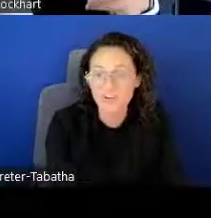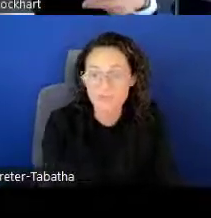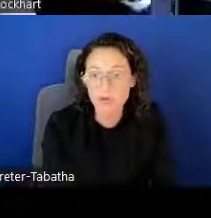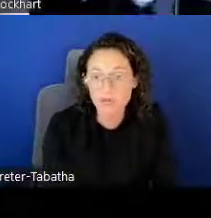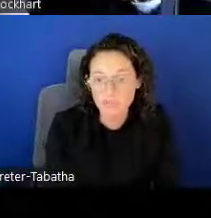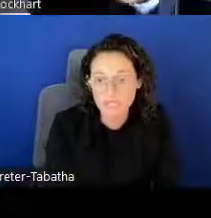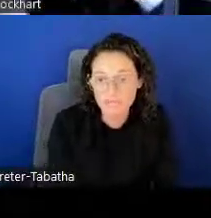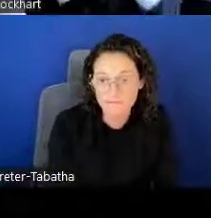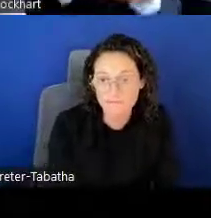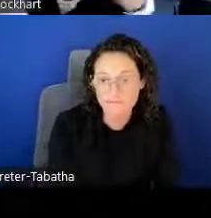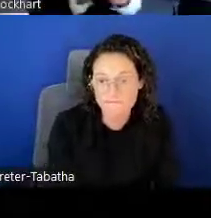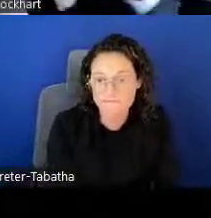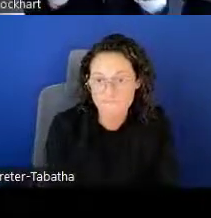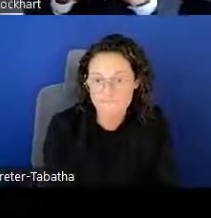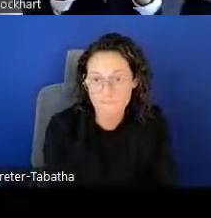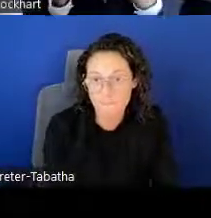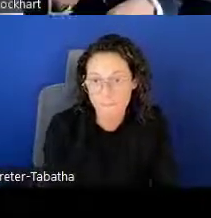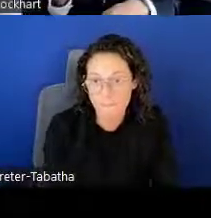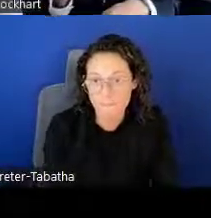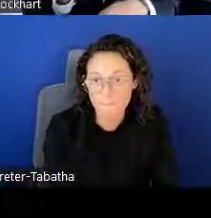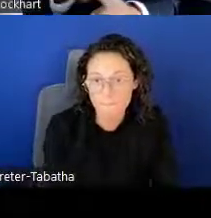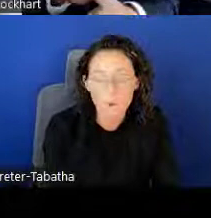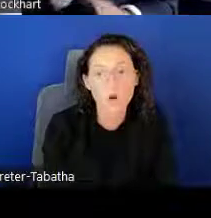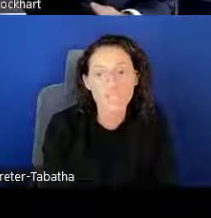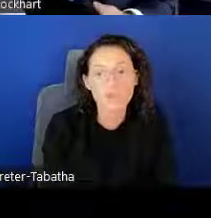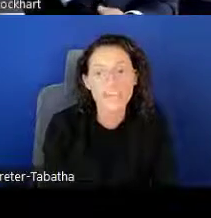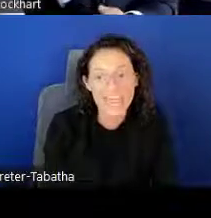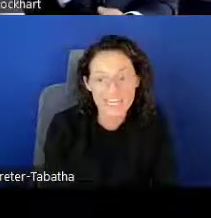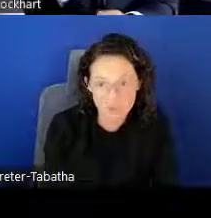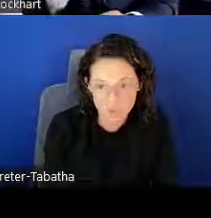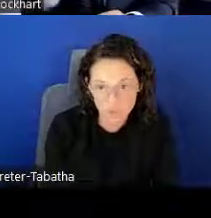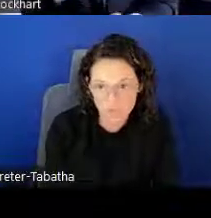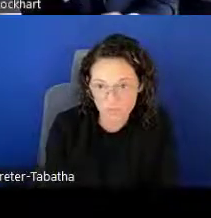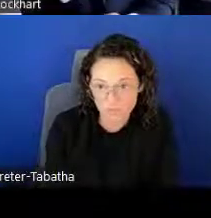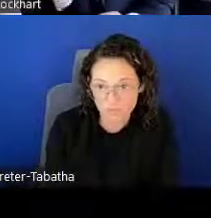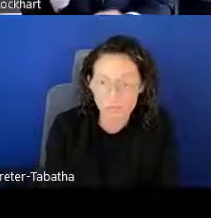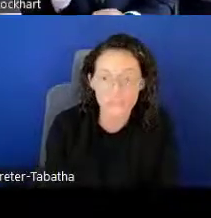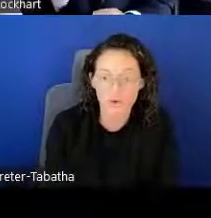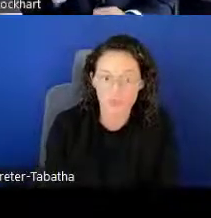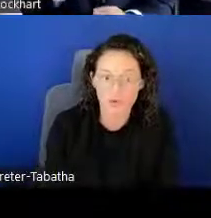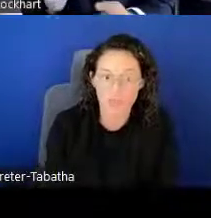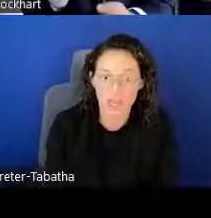First part being what you can do before you apply,